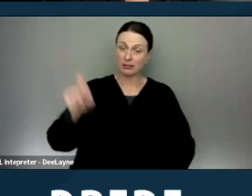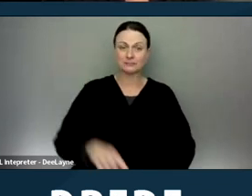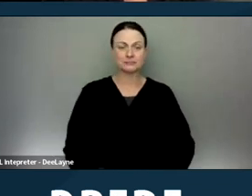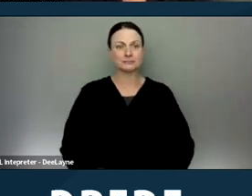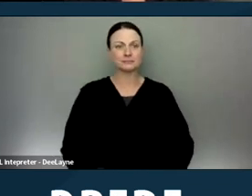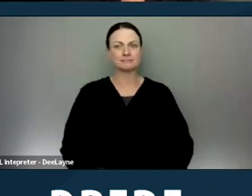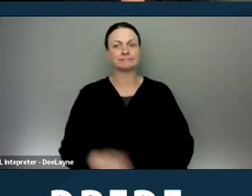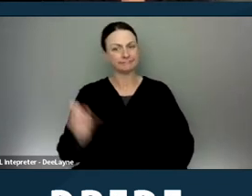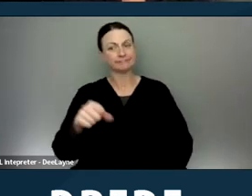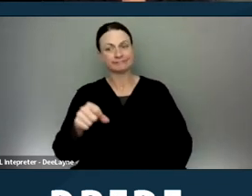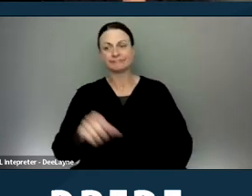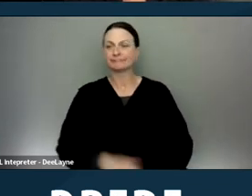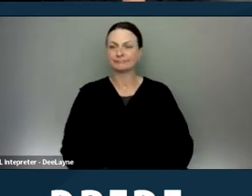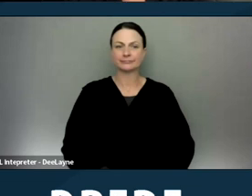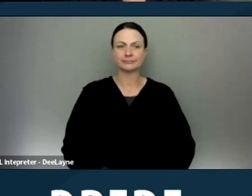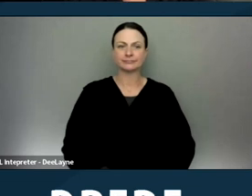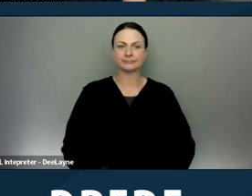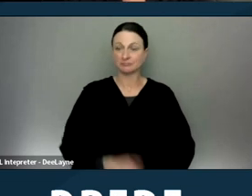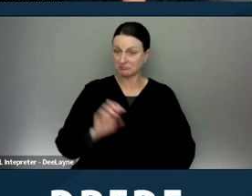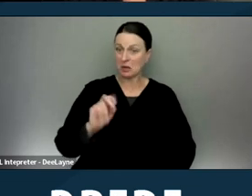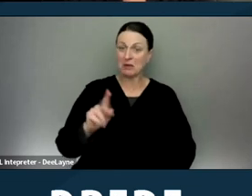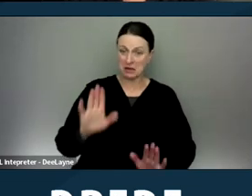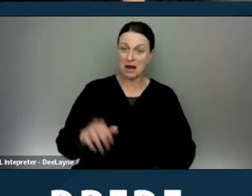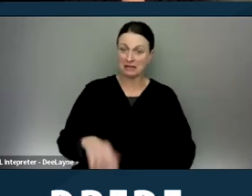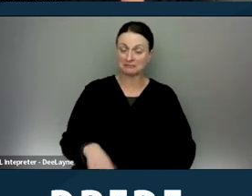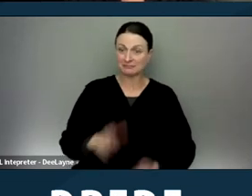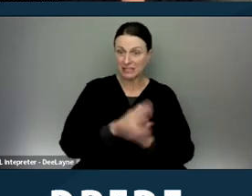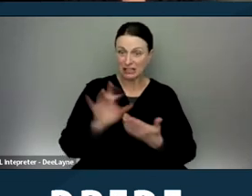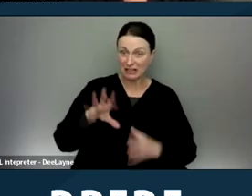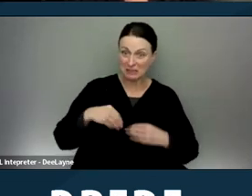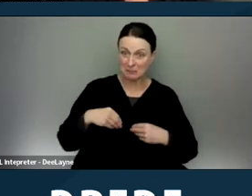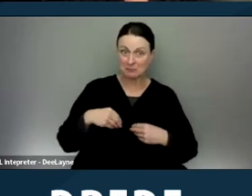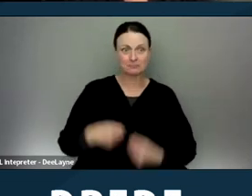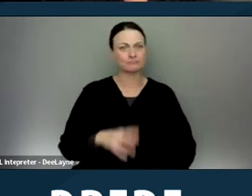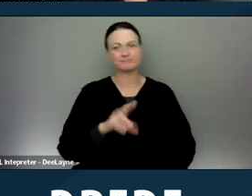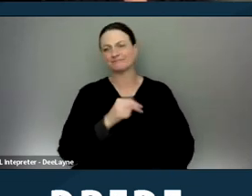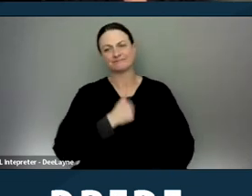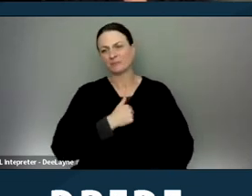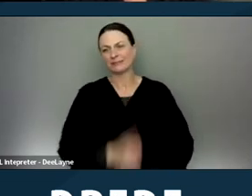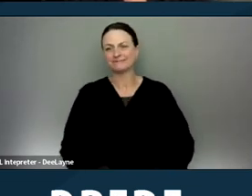And they respond "Yes." And he says, "Okay great. Is Section Eight accepted?" "No, sorry."